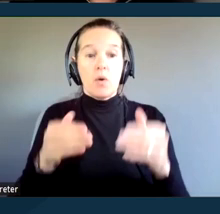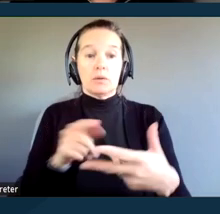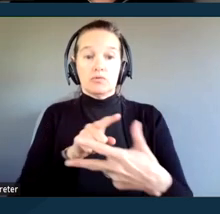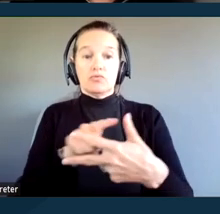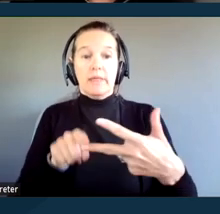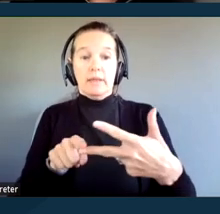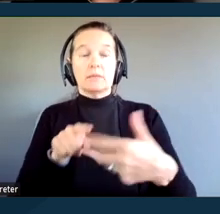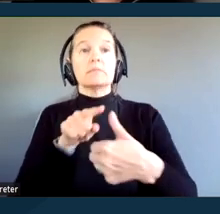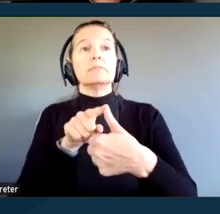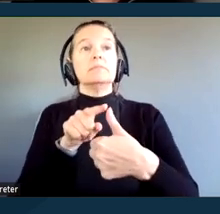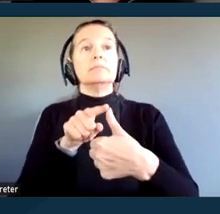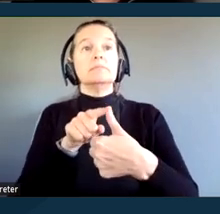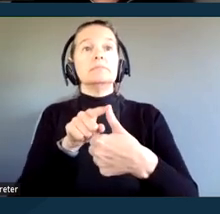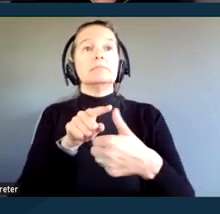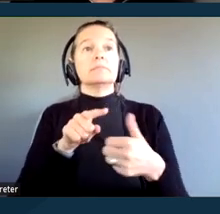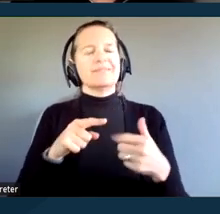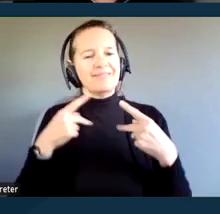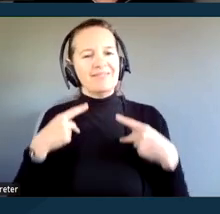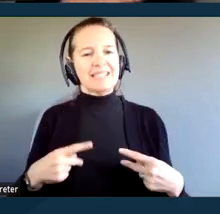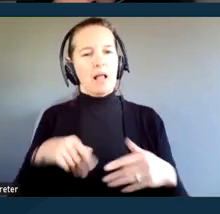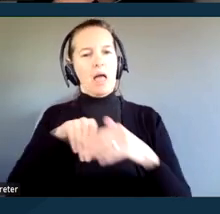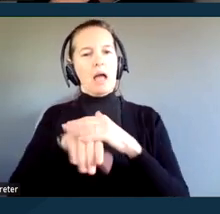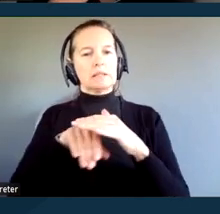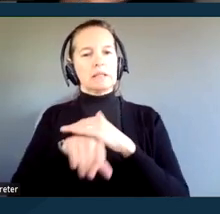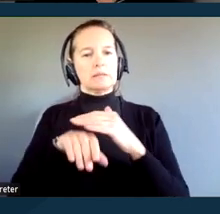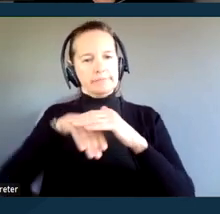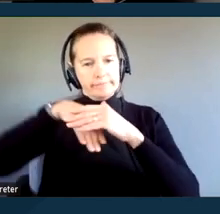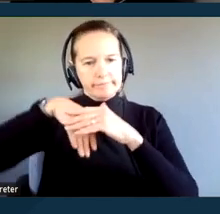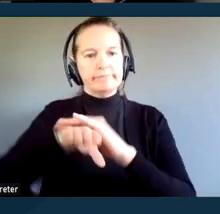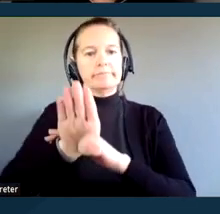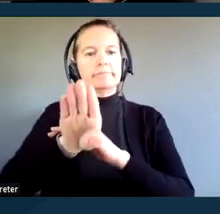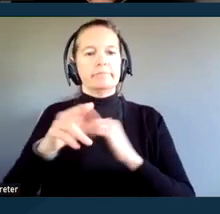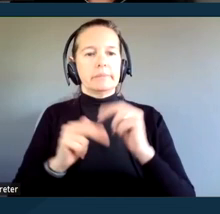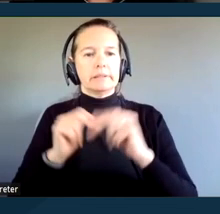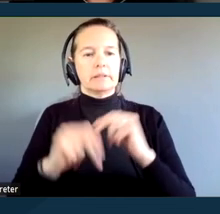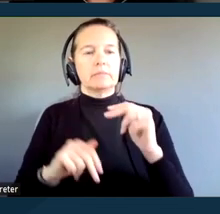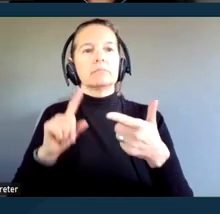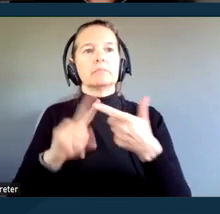The first is physical access to facilities. The second is reasonable accommodations,